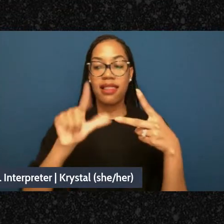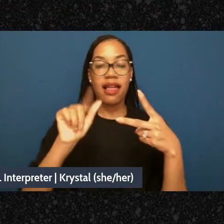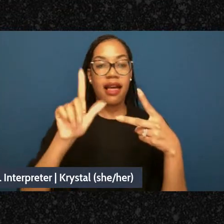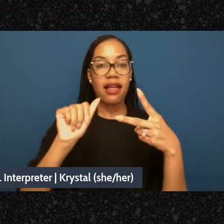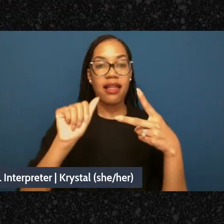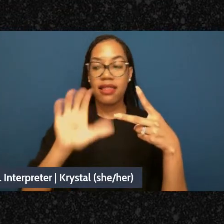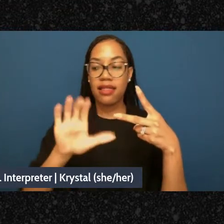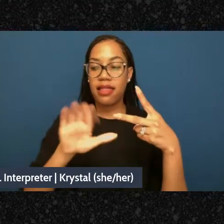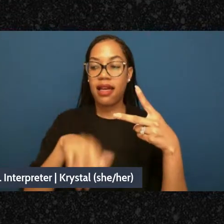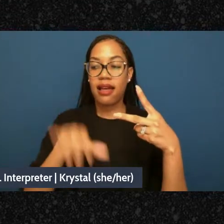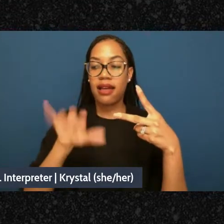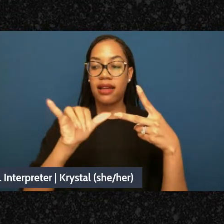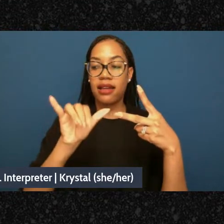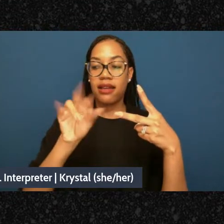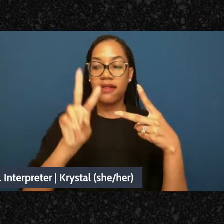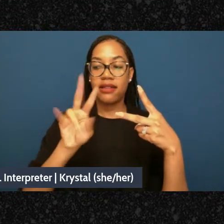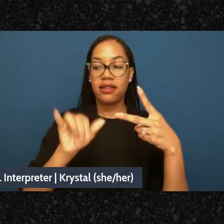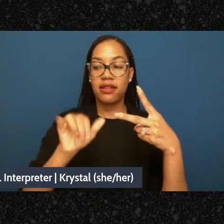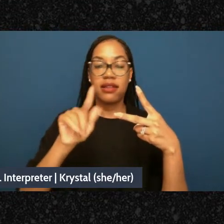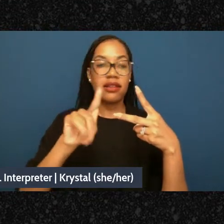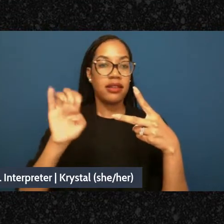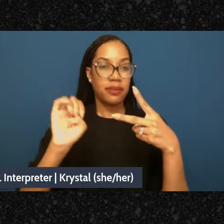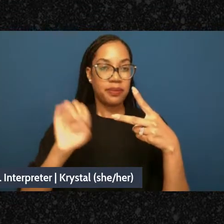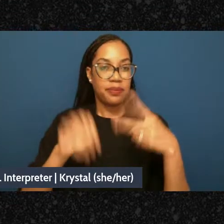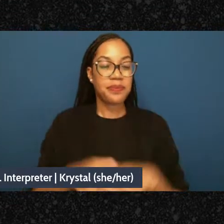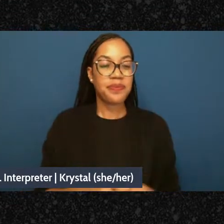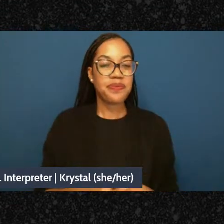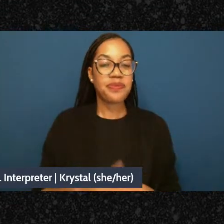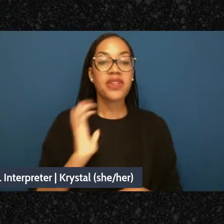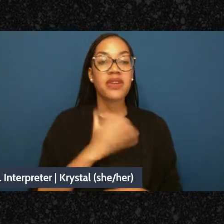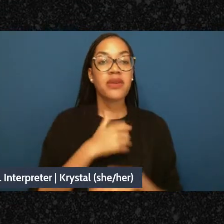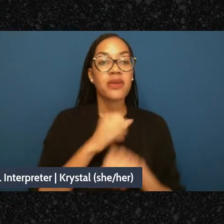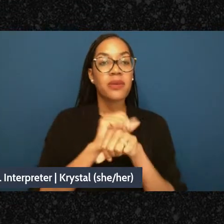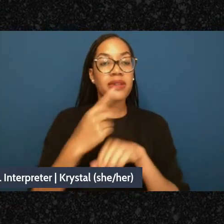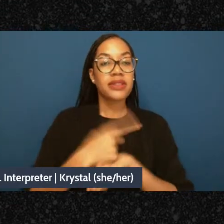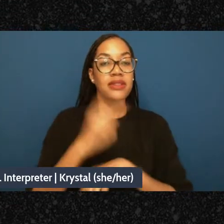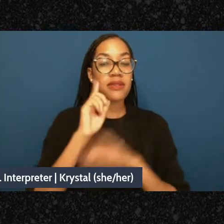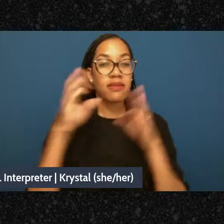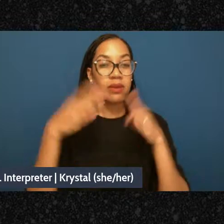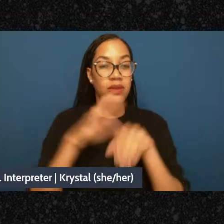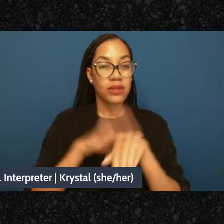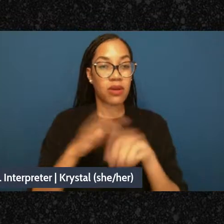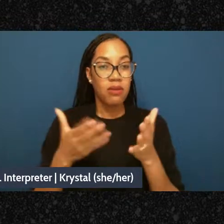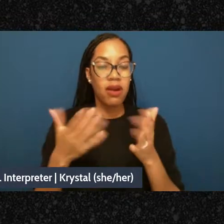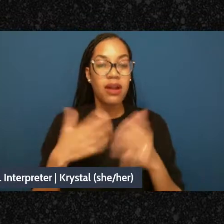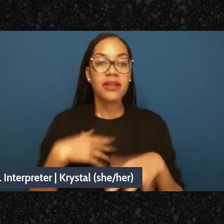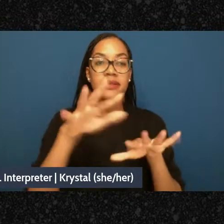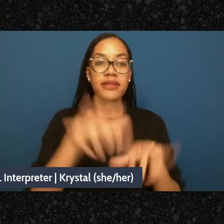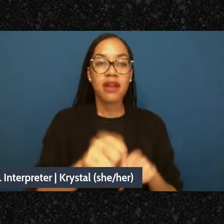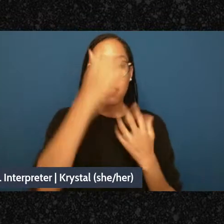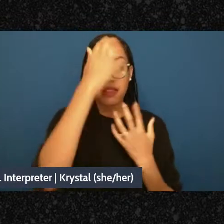This year's conference living in madness decolonization creation healing has all been based